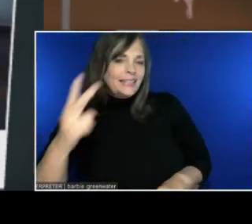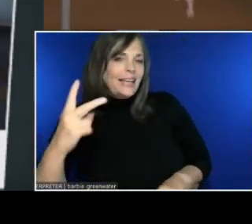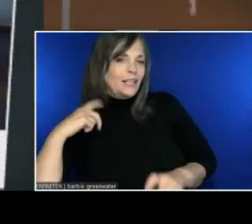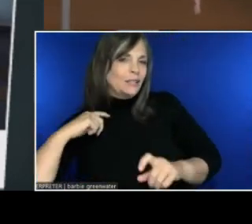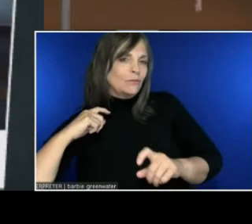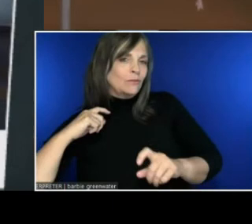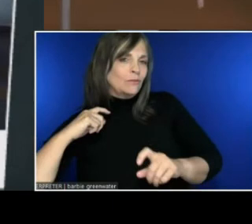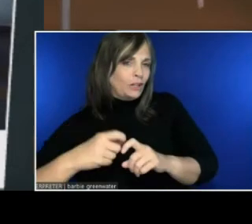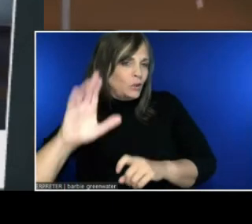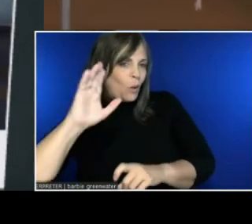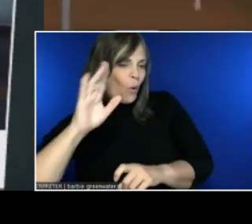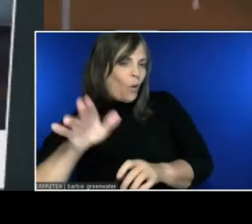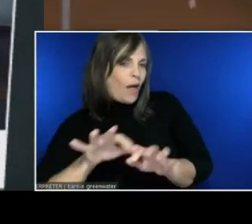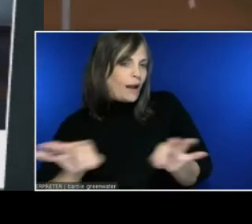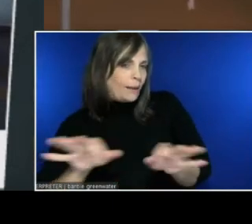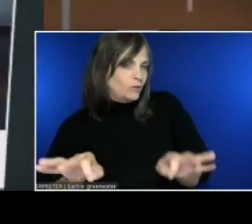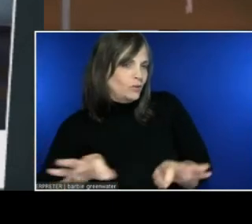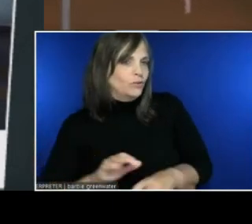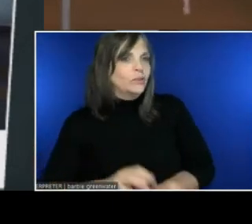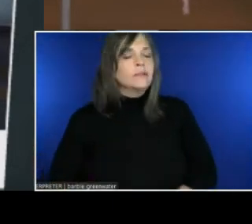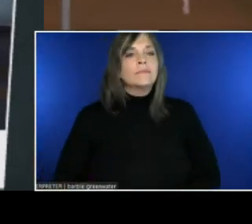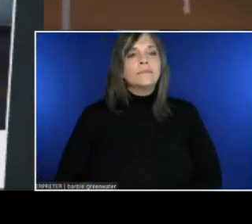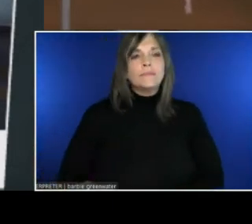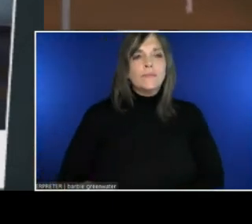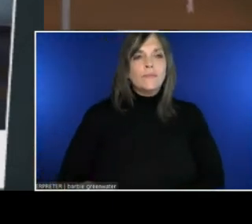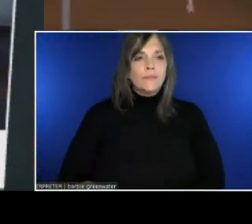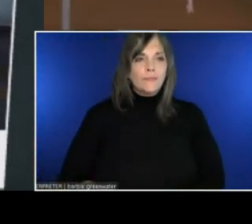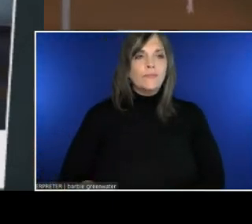This feature is admittedly limited. It's only available on 2D PC right now.